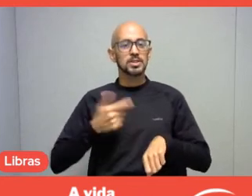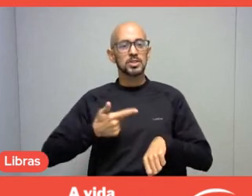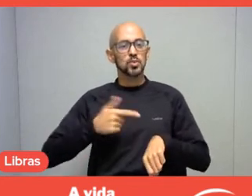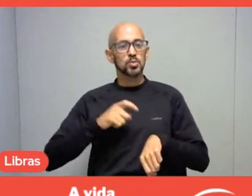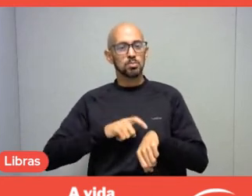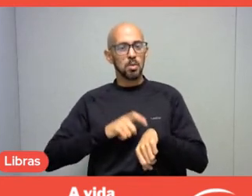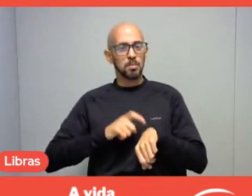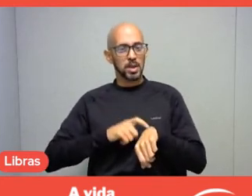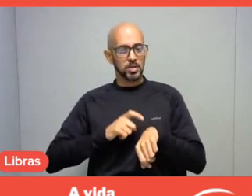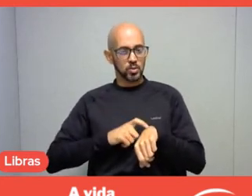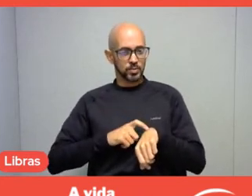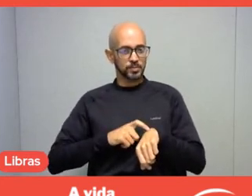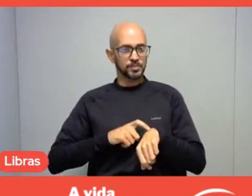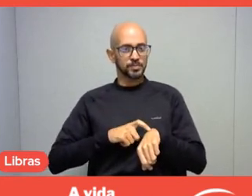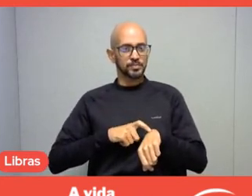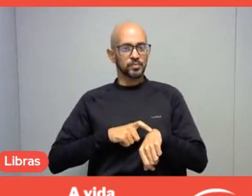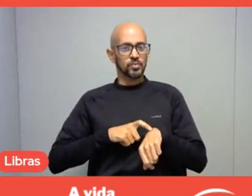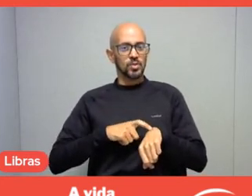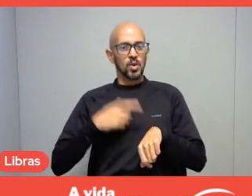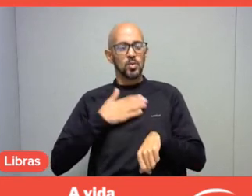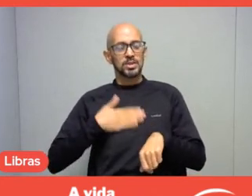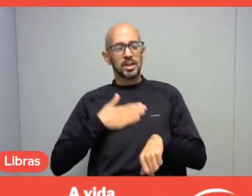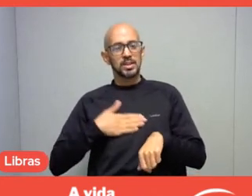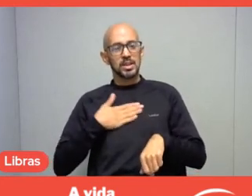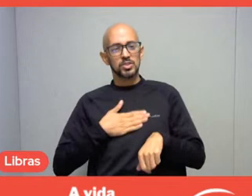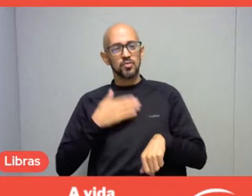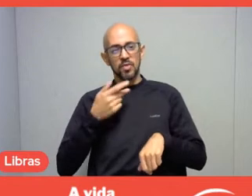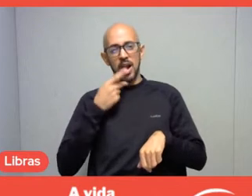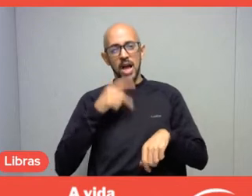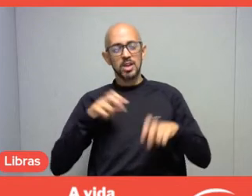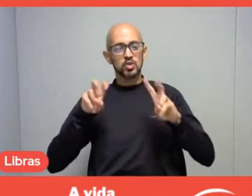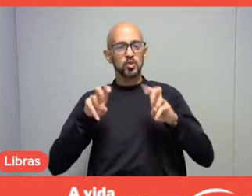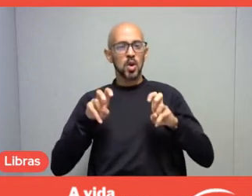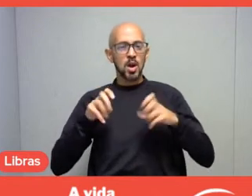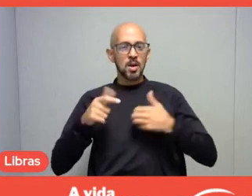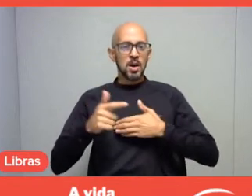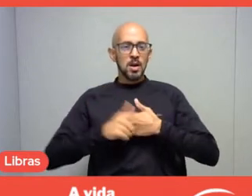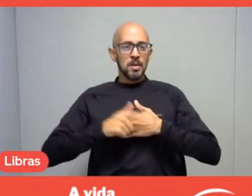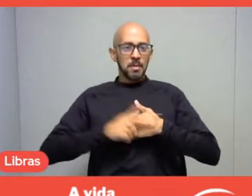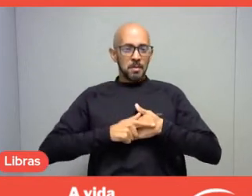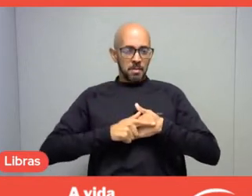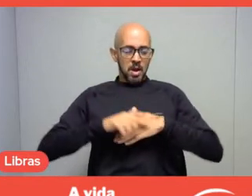we are going to talk a little bit about the role of the leisure professional,